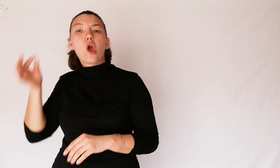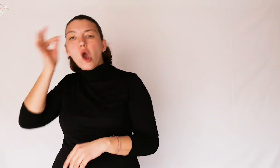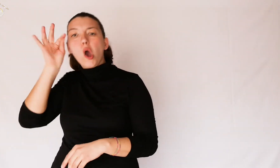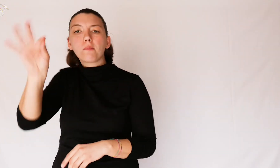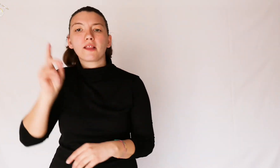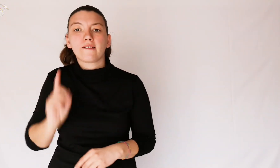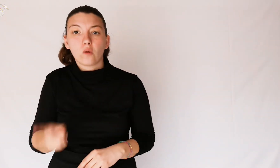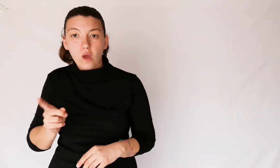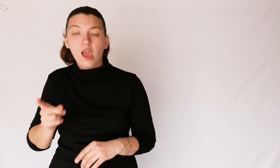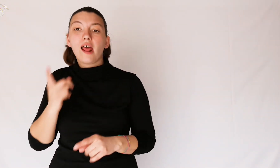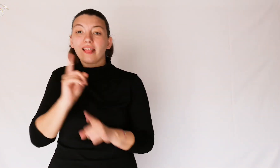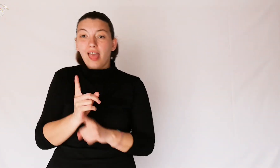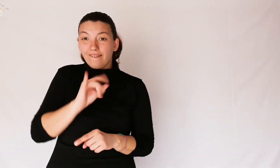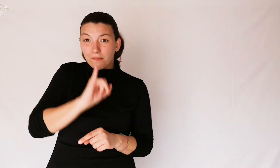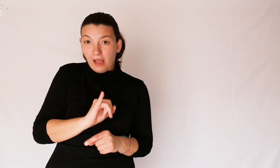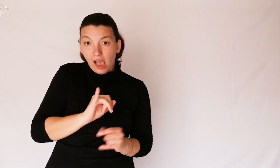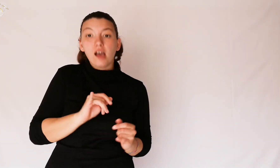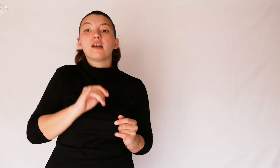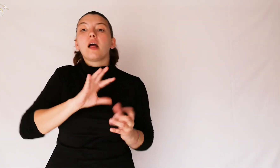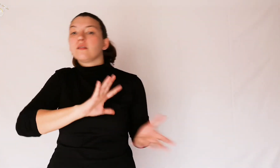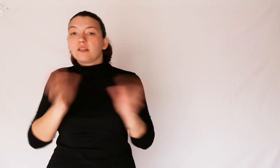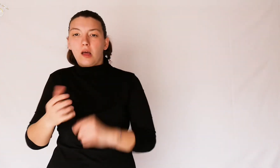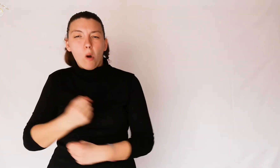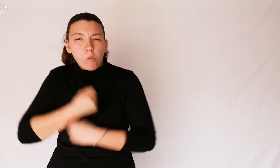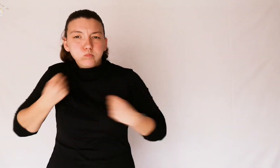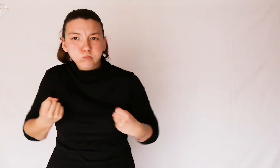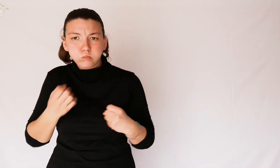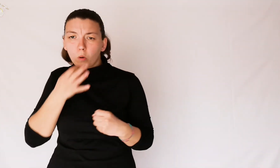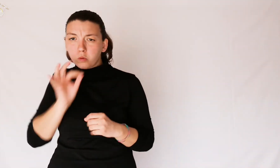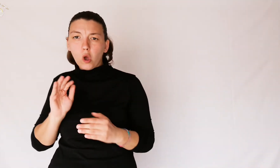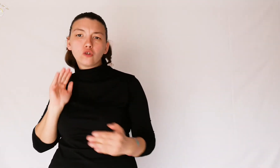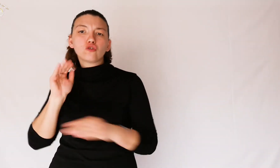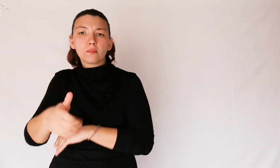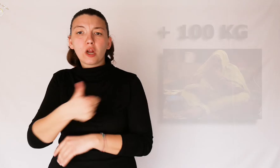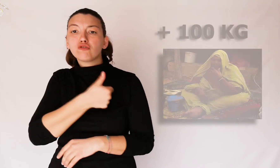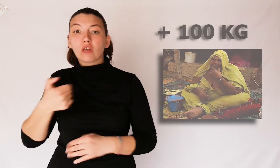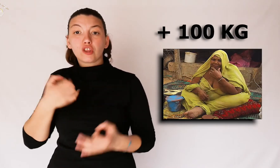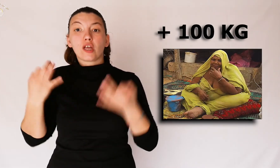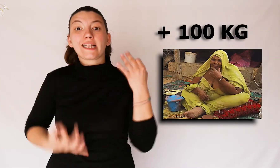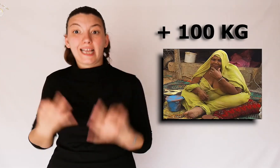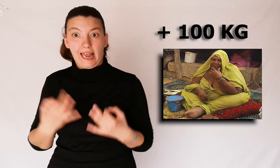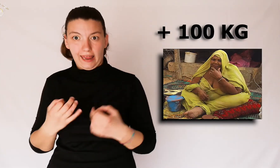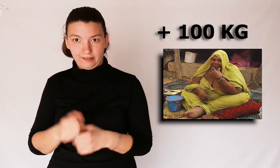just to gain weight and weigh more than 100 kilos.